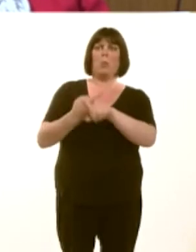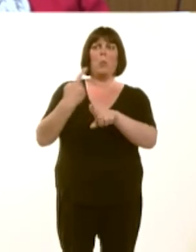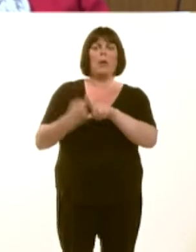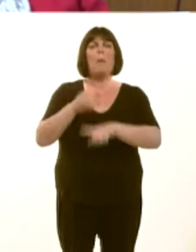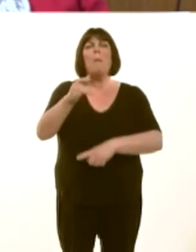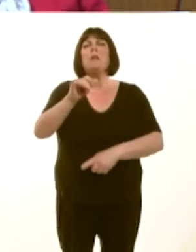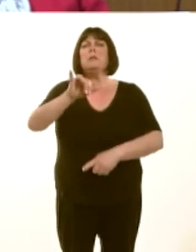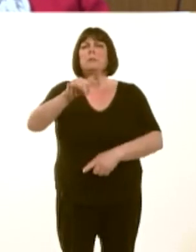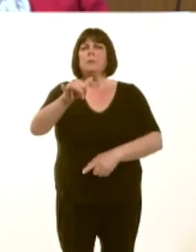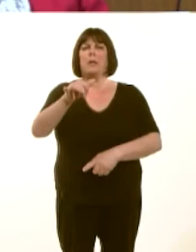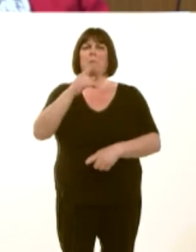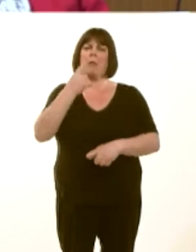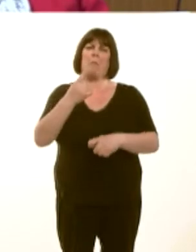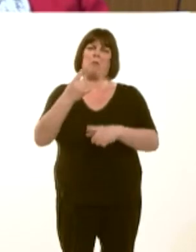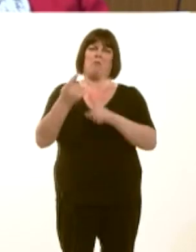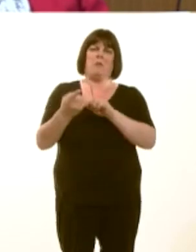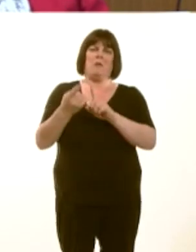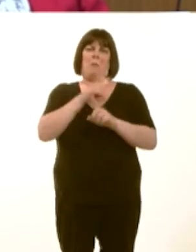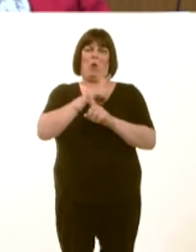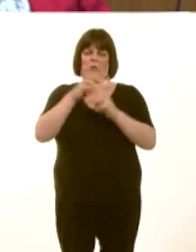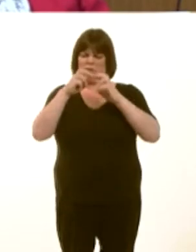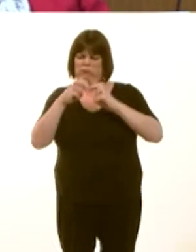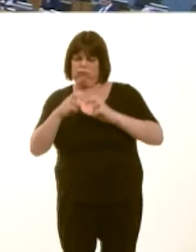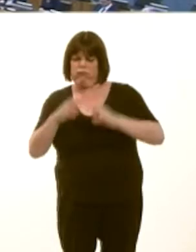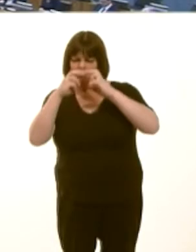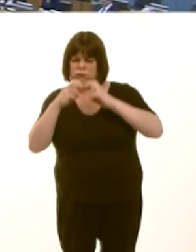where more complex investigations may be needed.